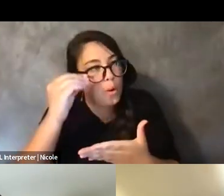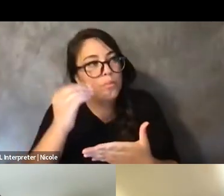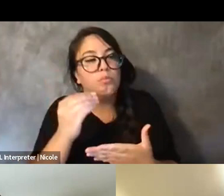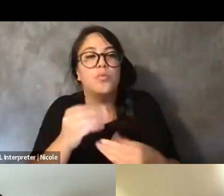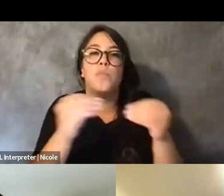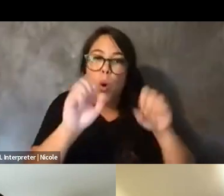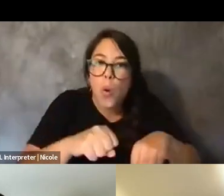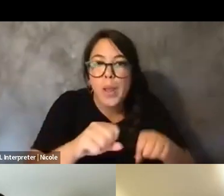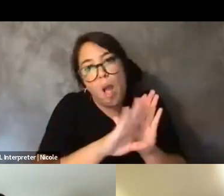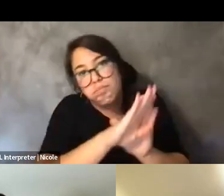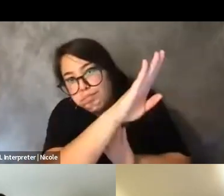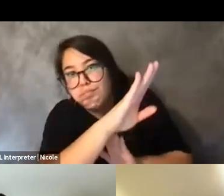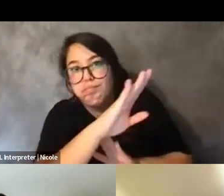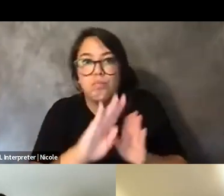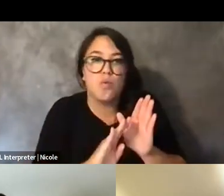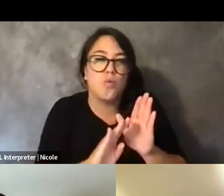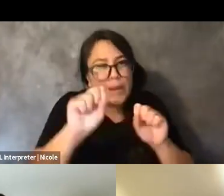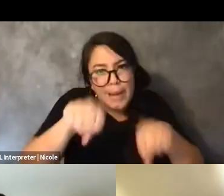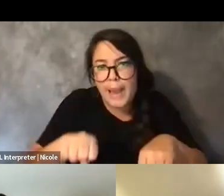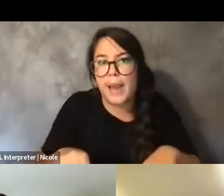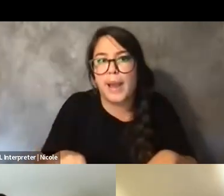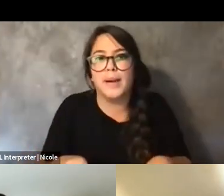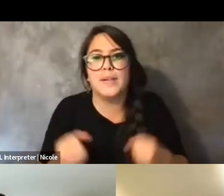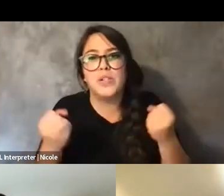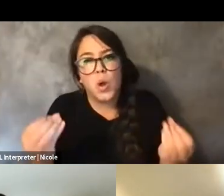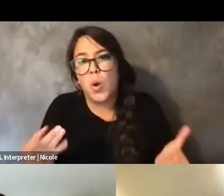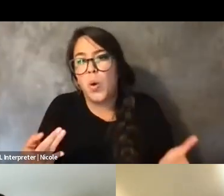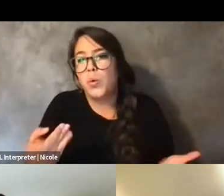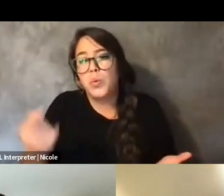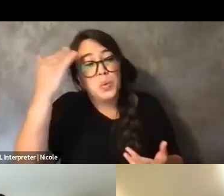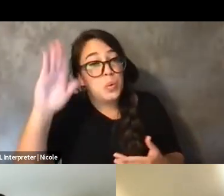And so, once we've like gotten cozy with, like, one mode or one method, like,